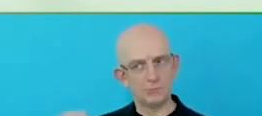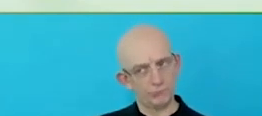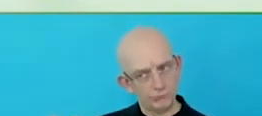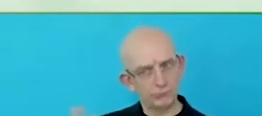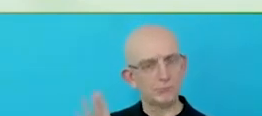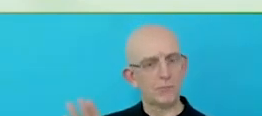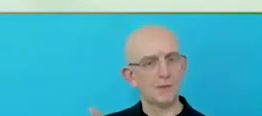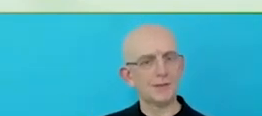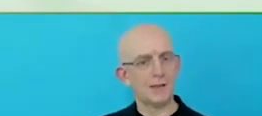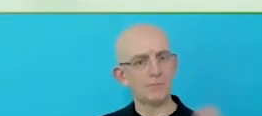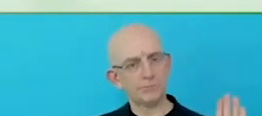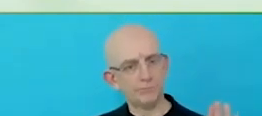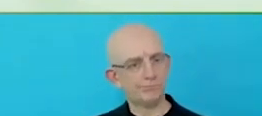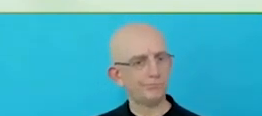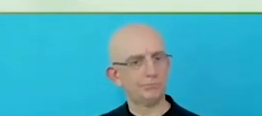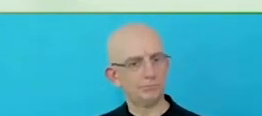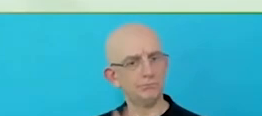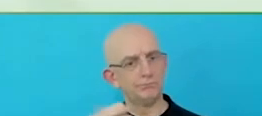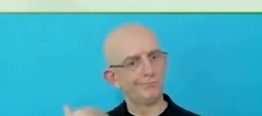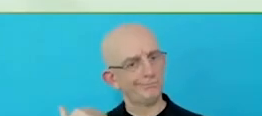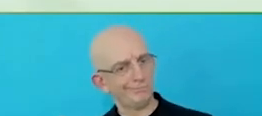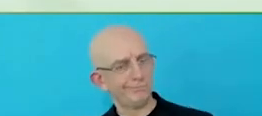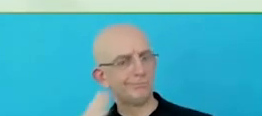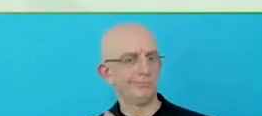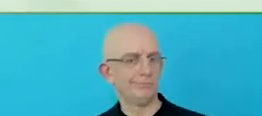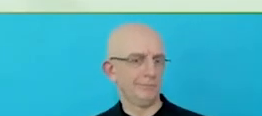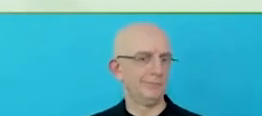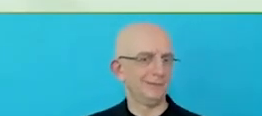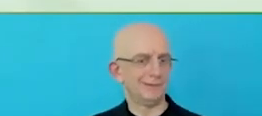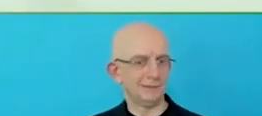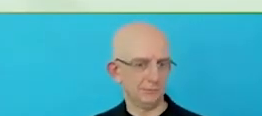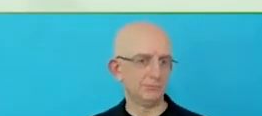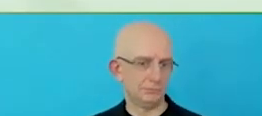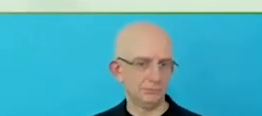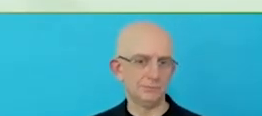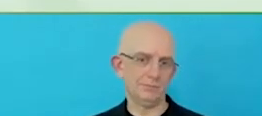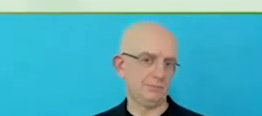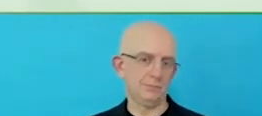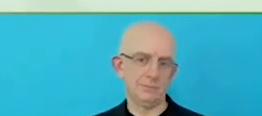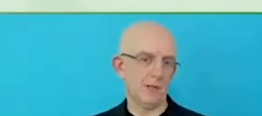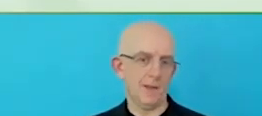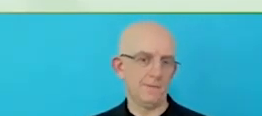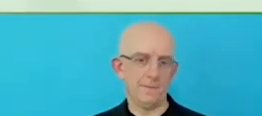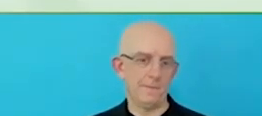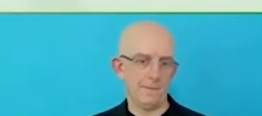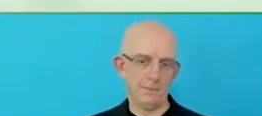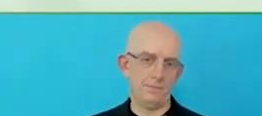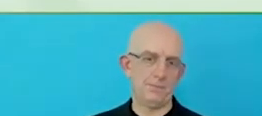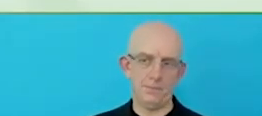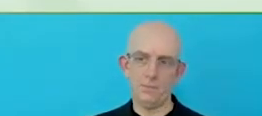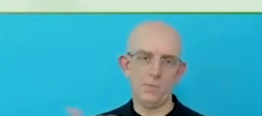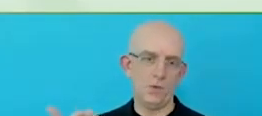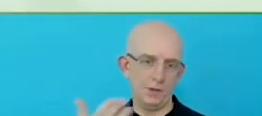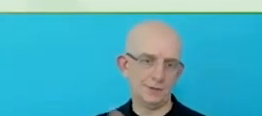It is just going out there and also partnering with disabled enterprises and ensuring that we are giving them business as well.